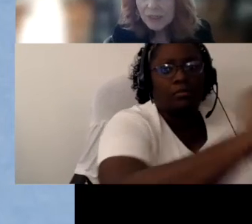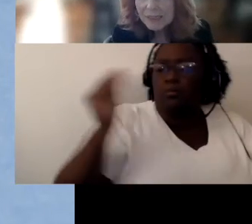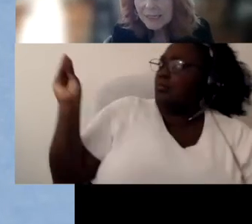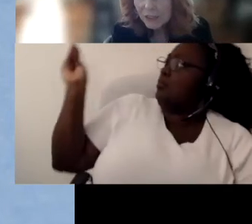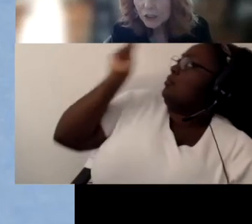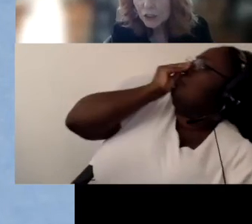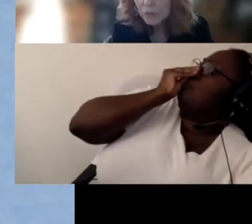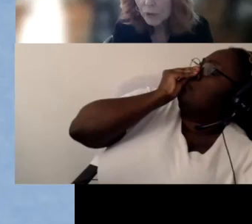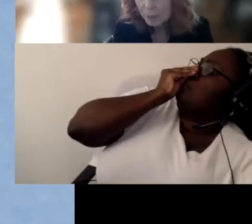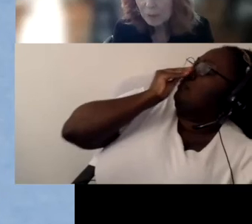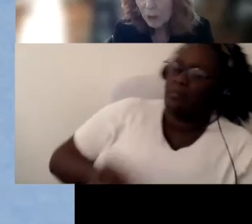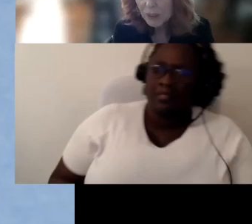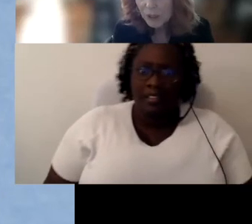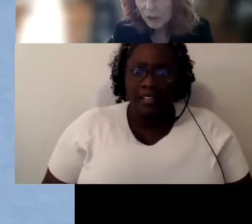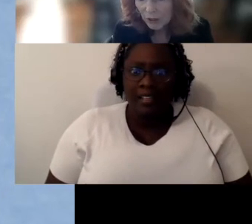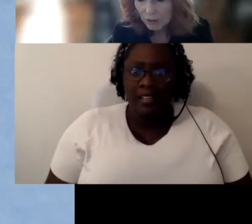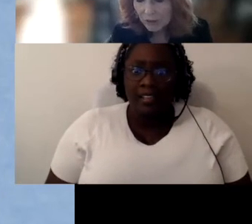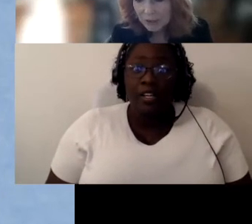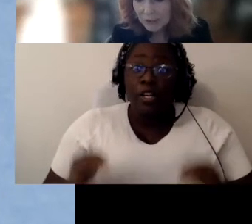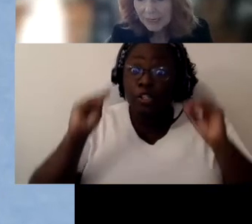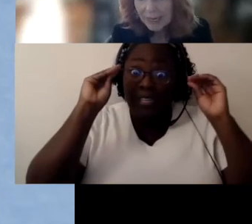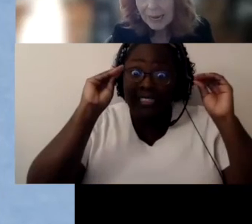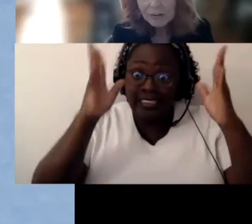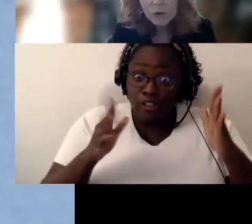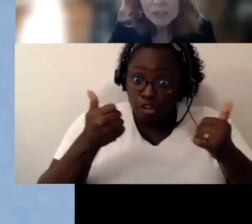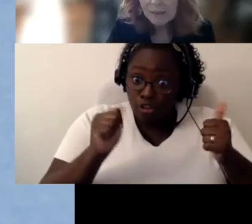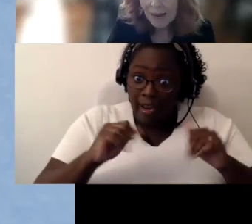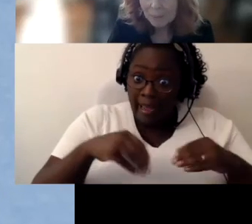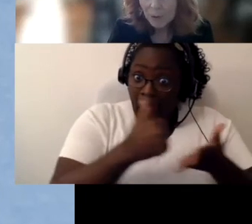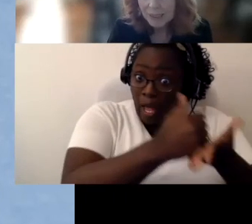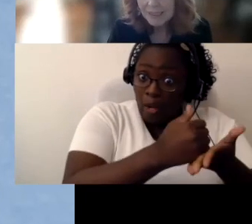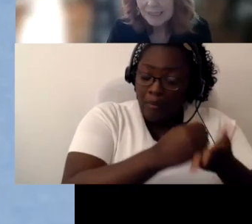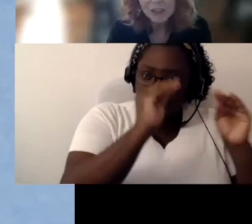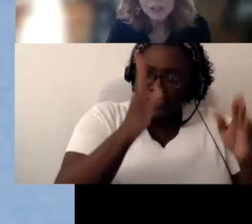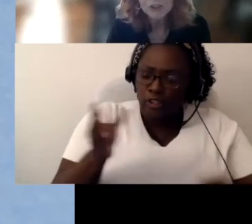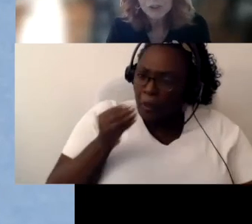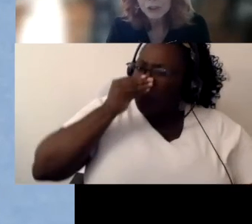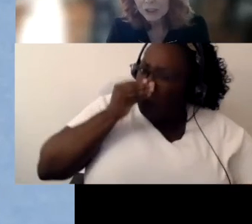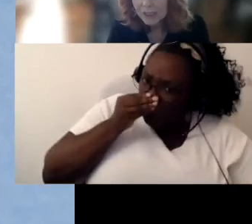the teacher would be blowing her nose. And of course at that point the teacher took the